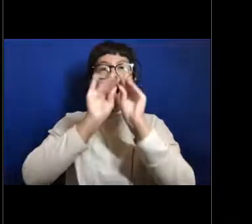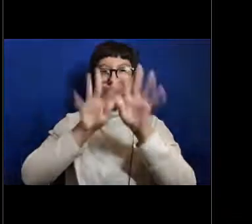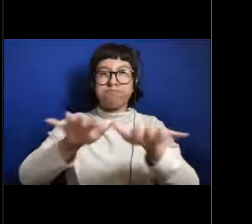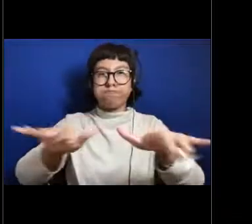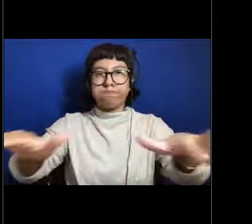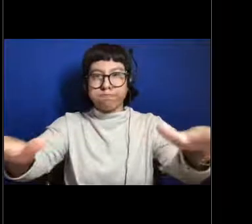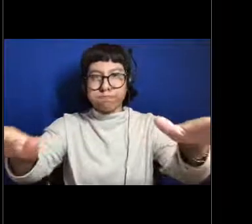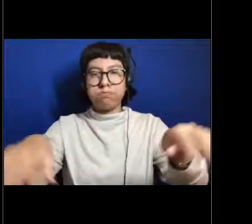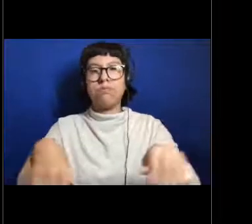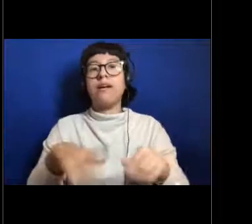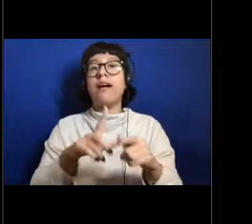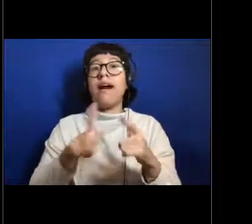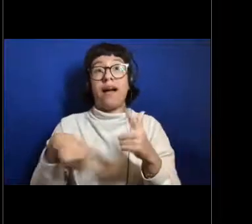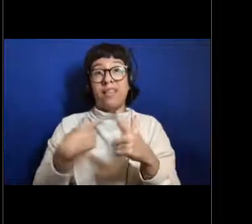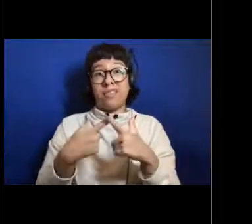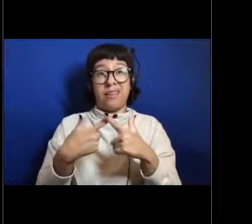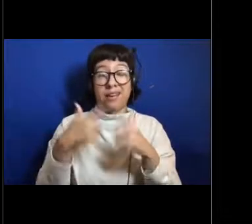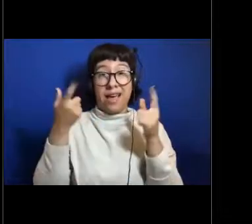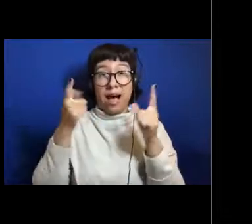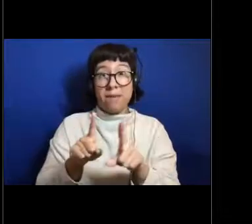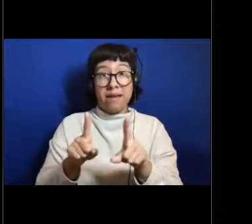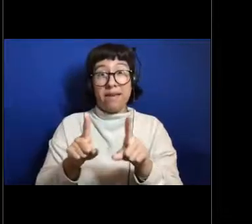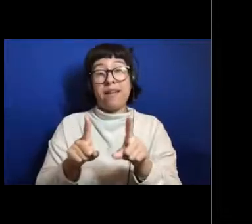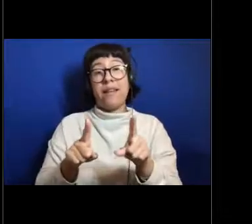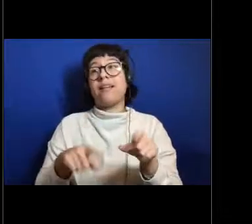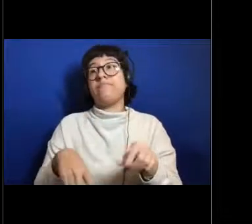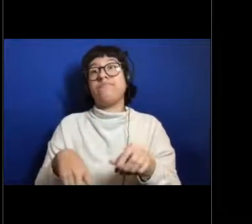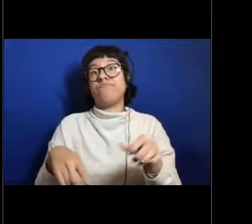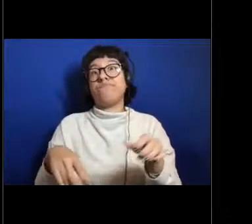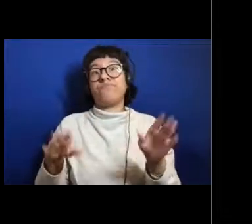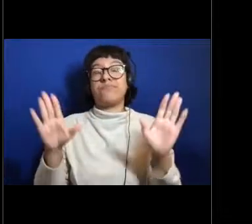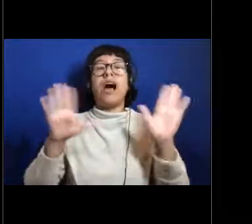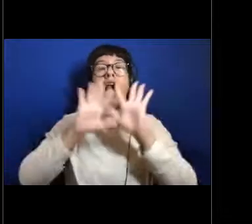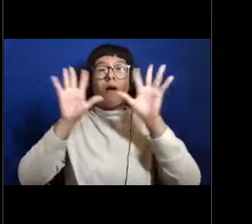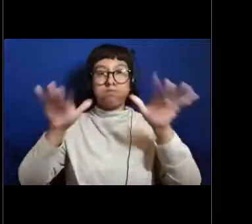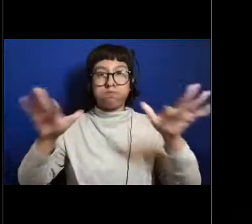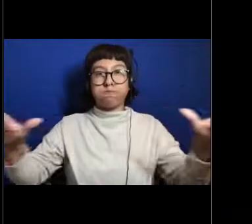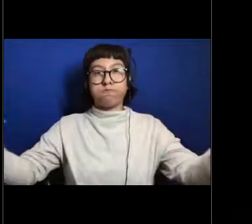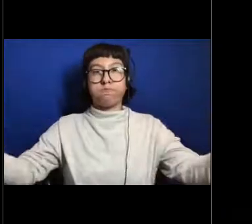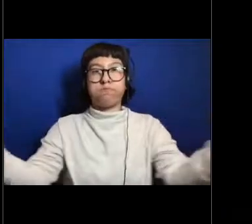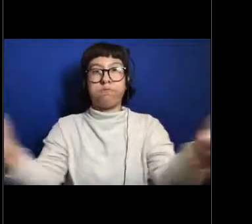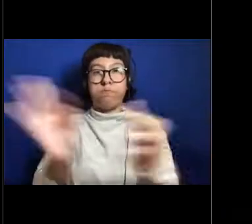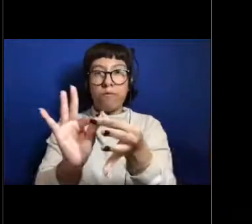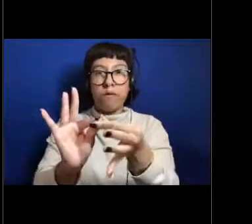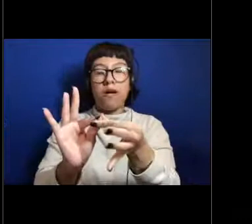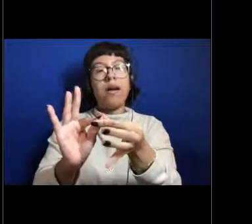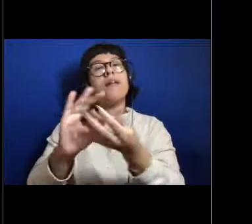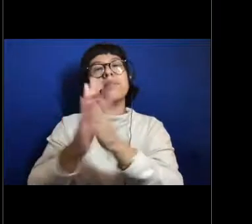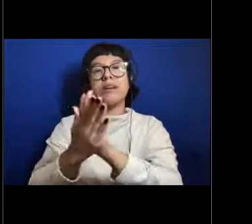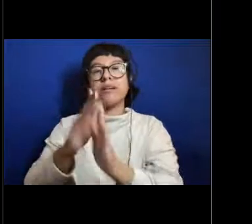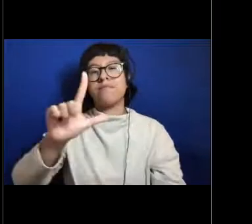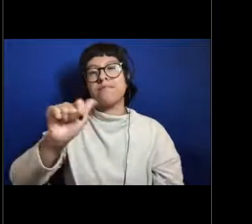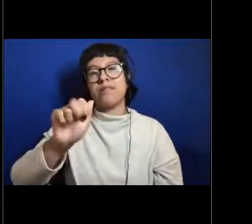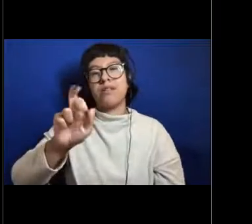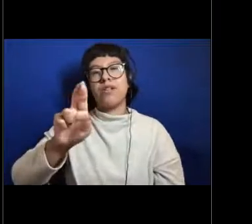and eventually they'll meet up and they'll develop into a larvae and the larvae will kind of travel